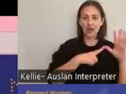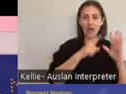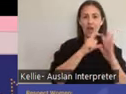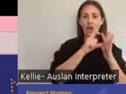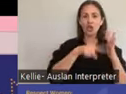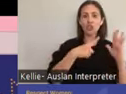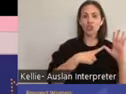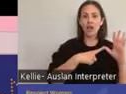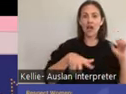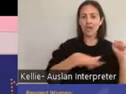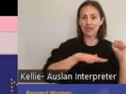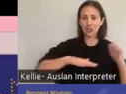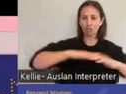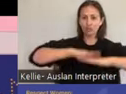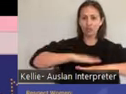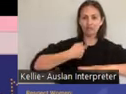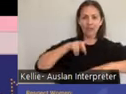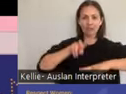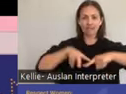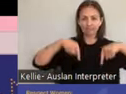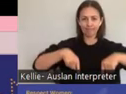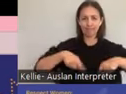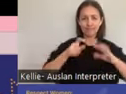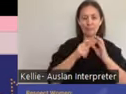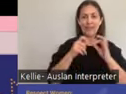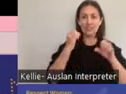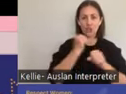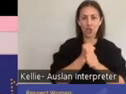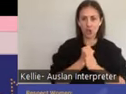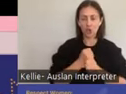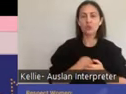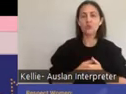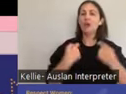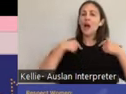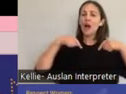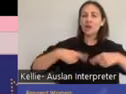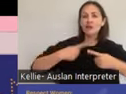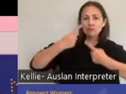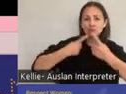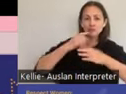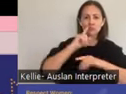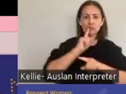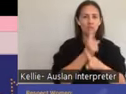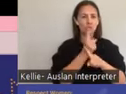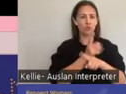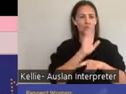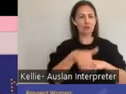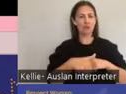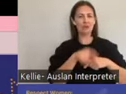So today I'll be providing an overview of what is sexual and reproductive health, sex